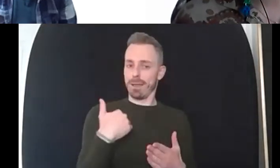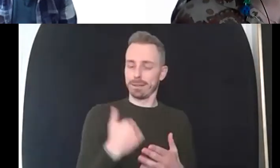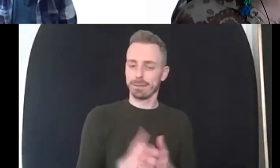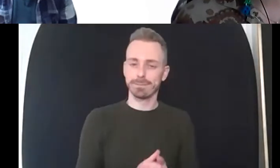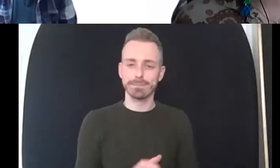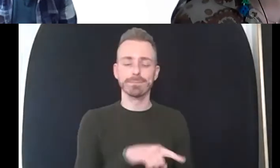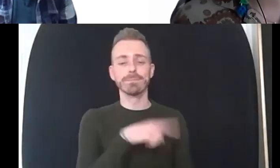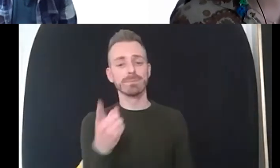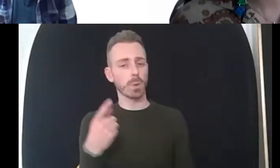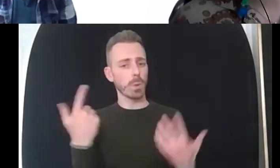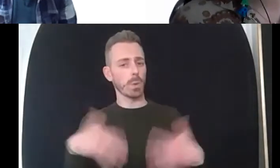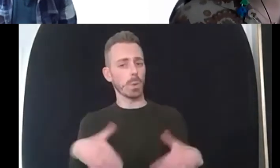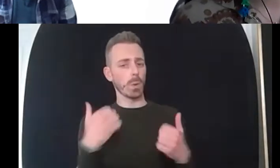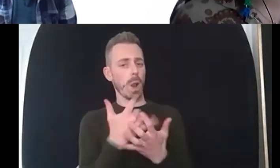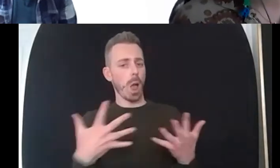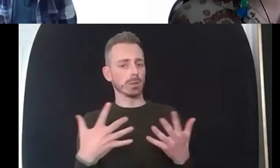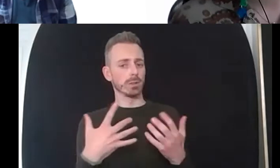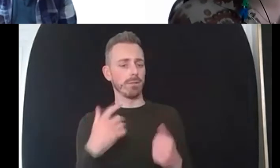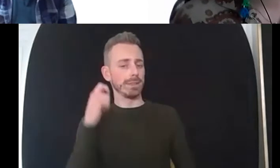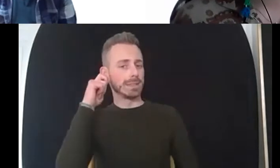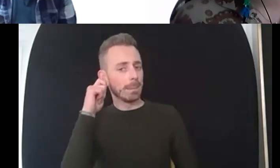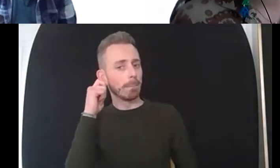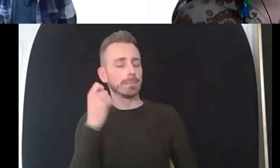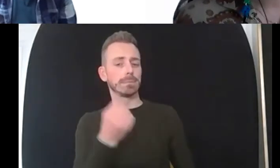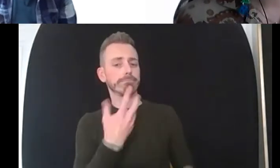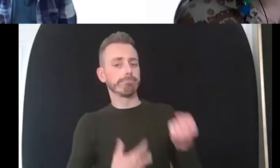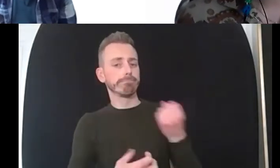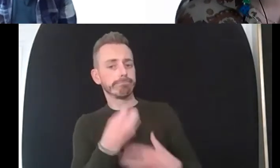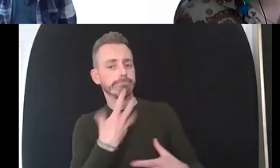some like you know quite practical things like this whole compassion bag like that that could